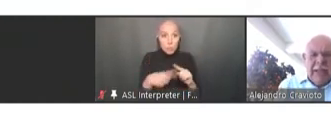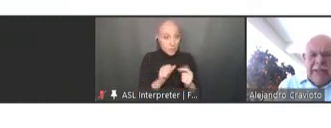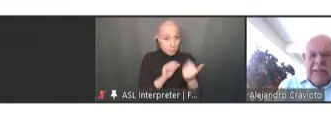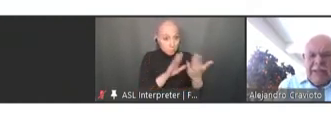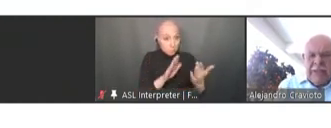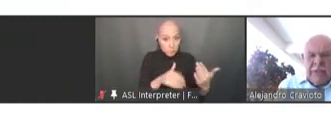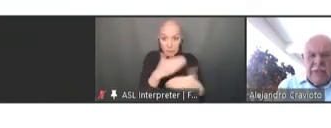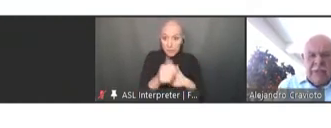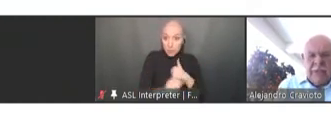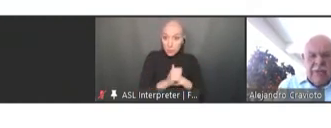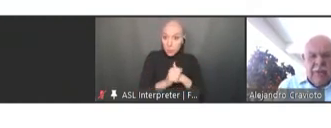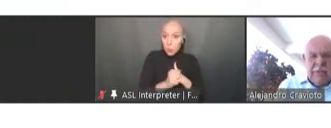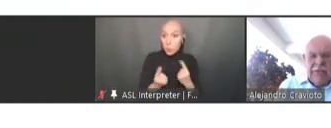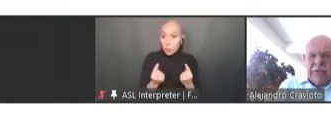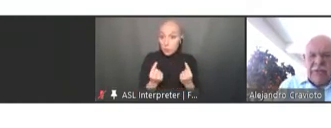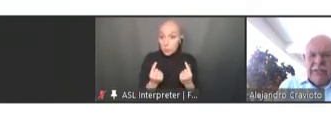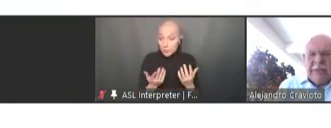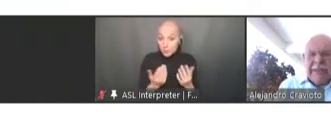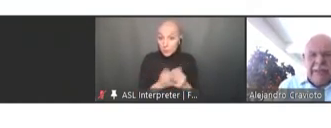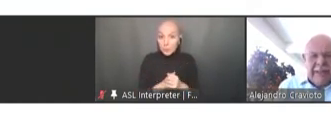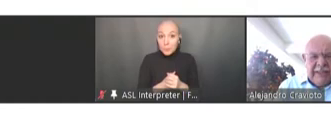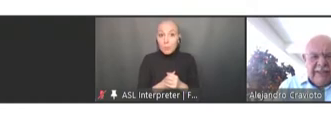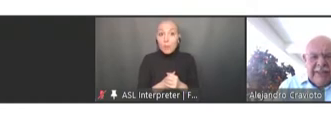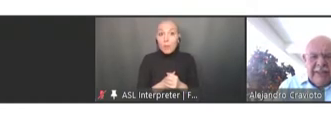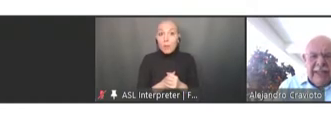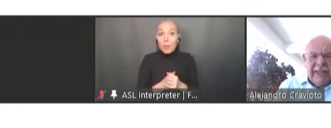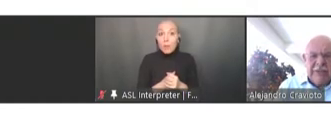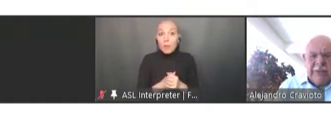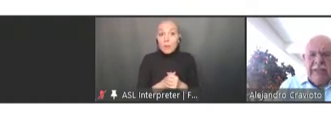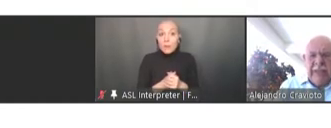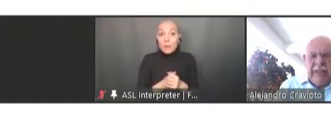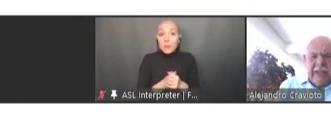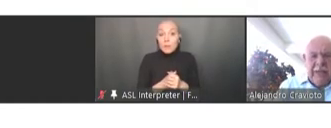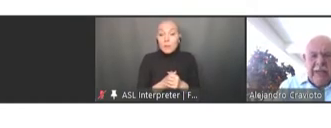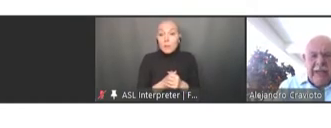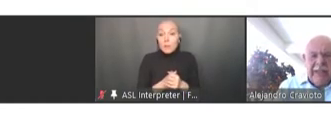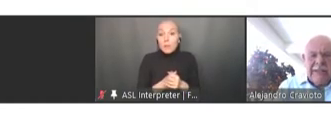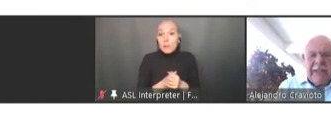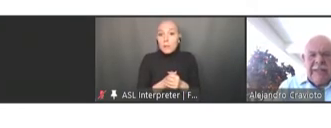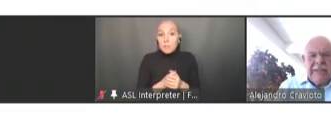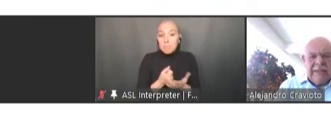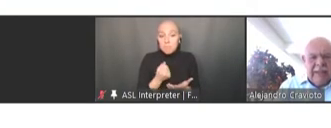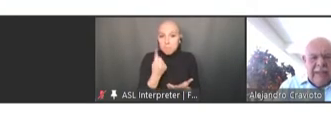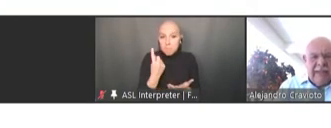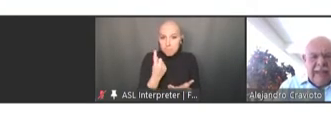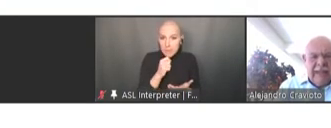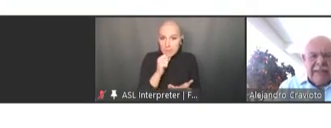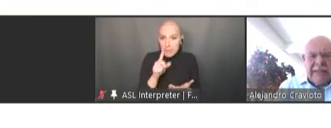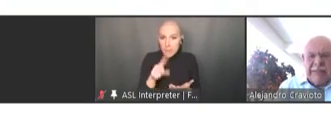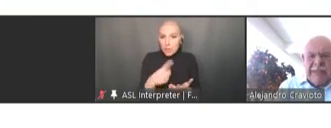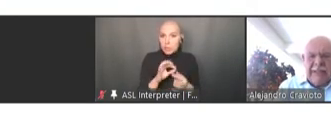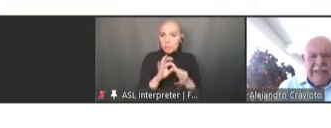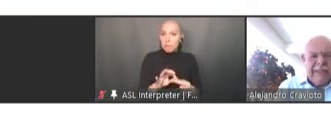Diseases although don't come just as pandemics. In the next one, the United States, as has been said